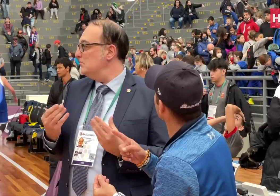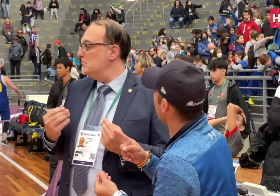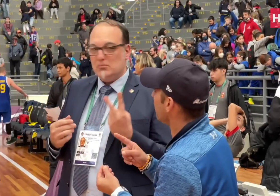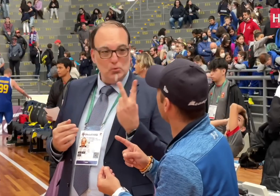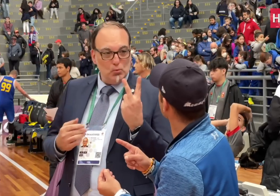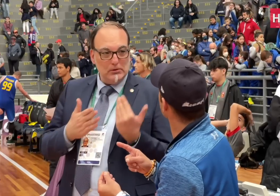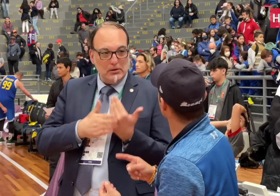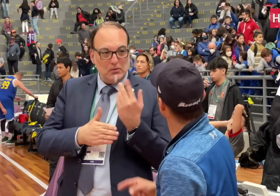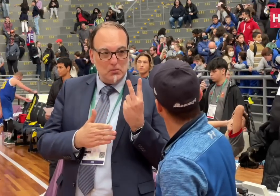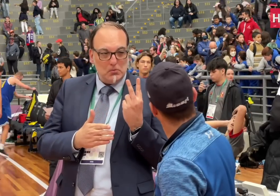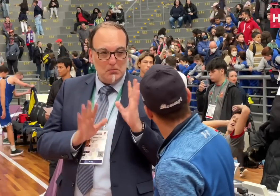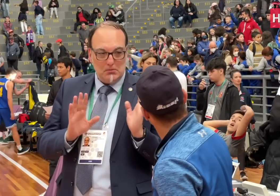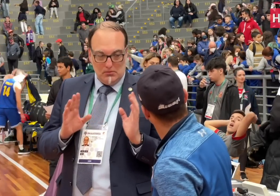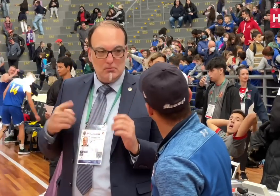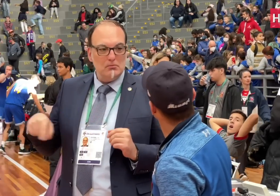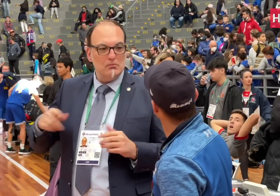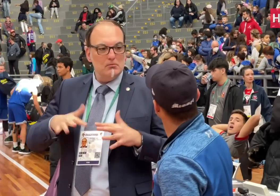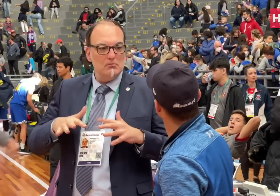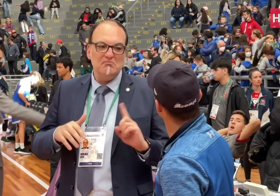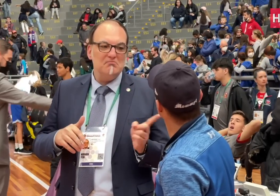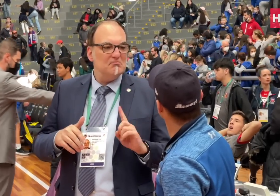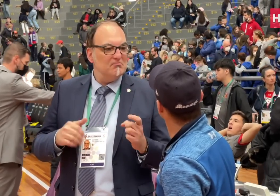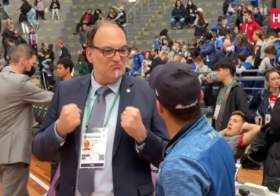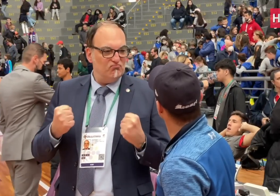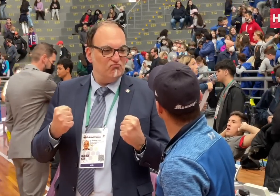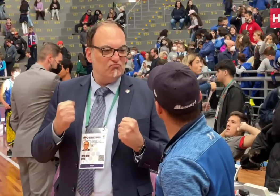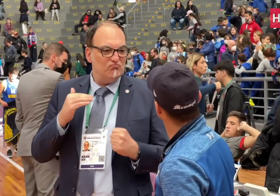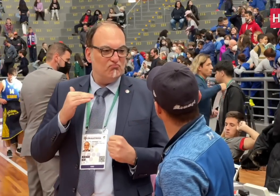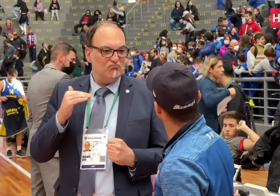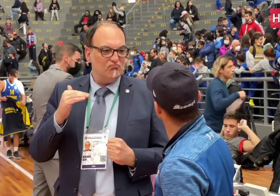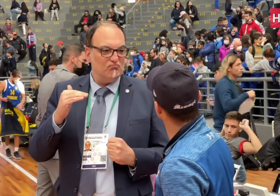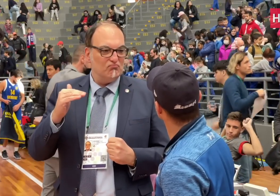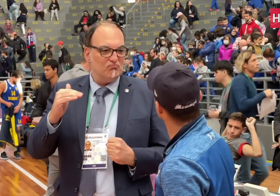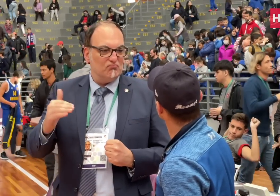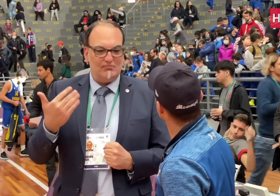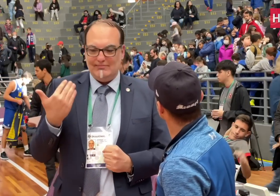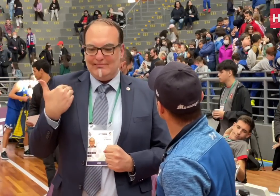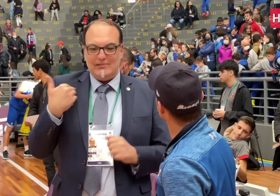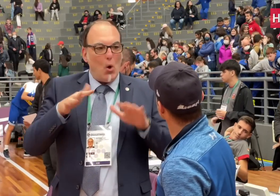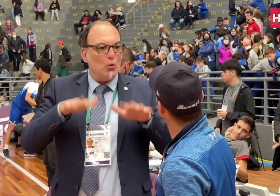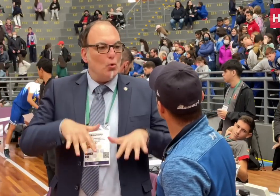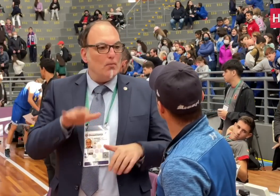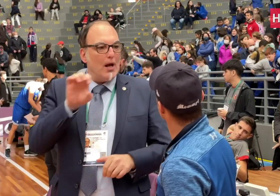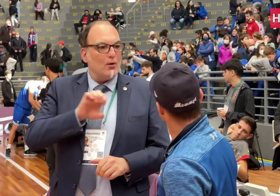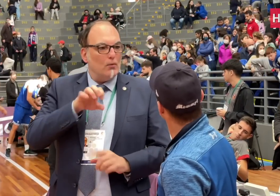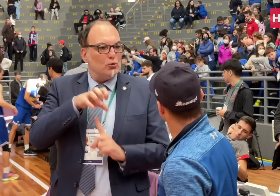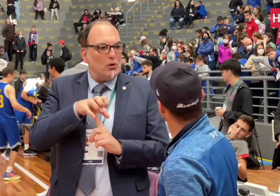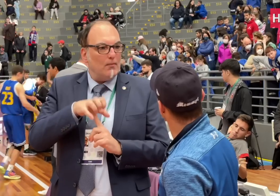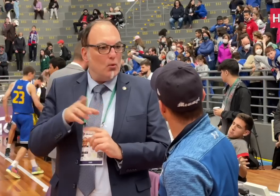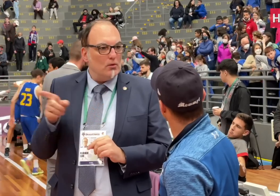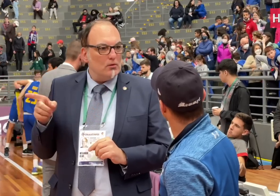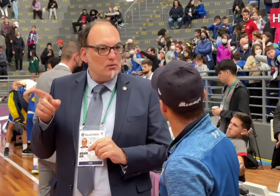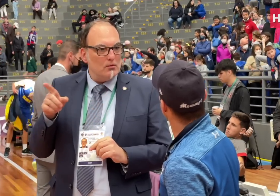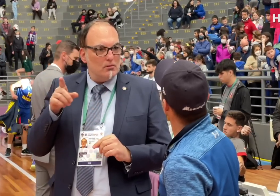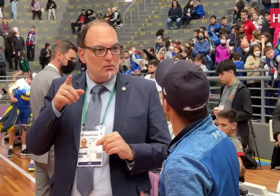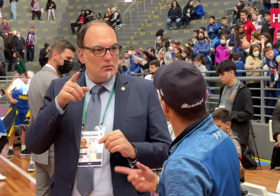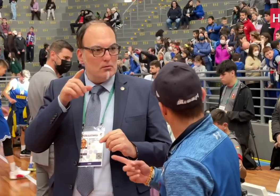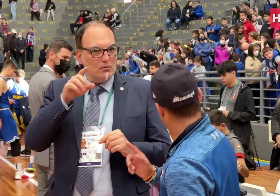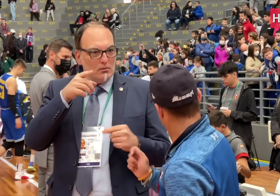They as a team showed solid confidence while playing. Like last European Championship, they played against the Russia team,